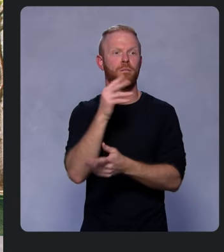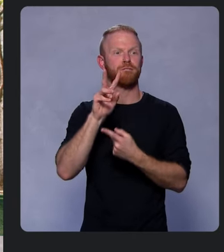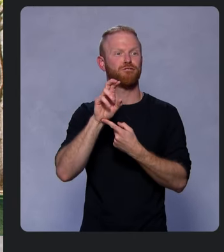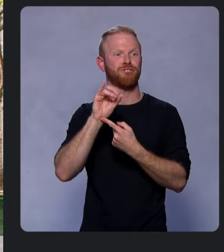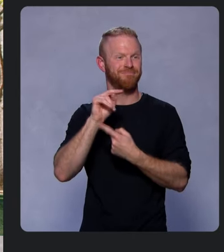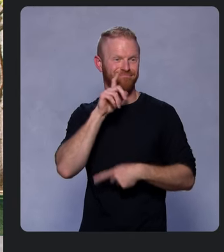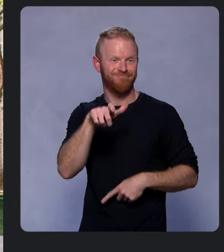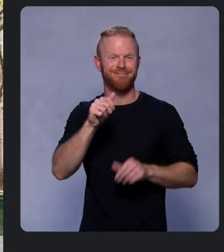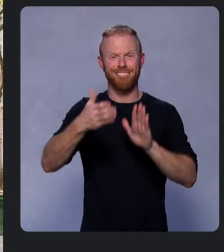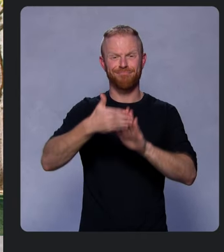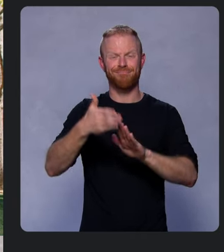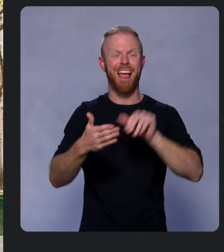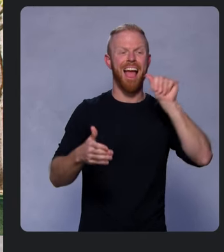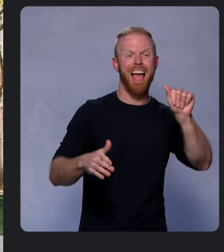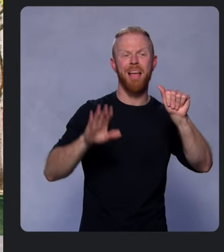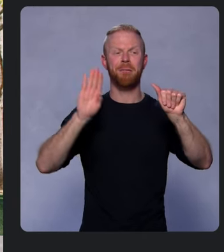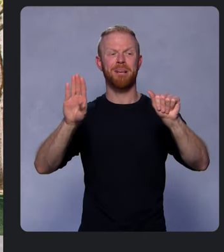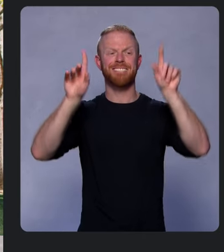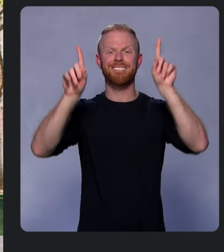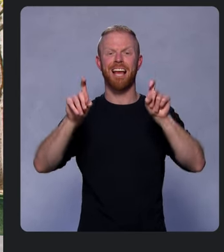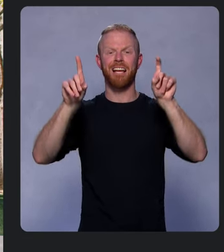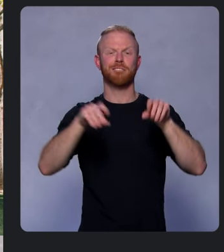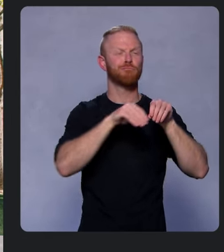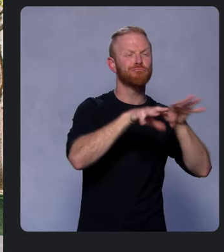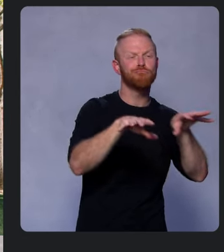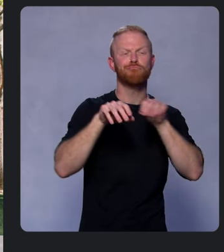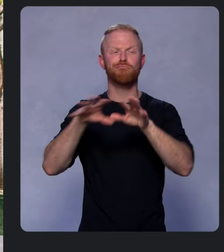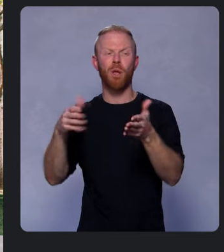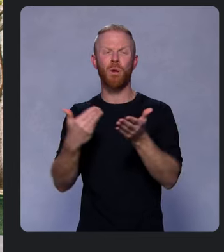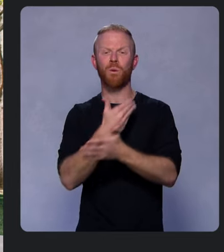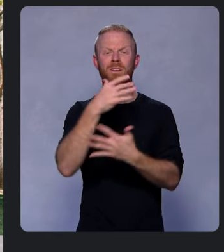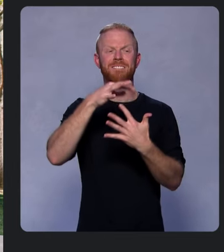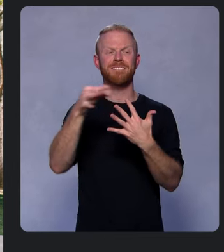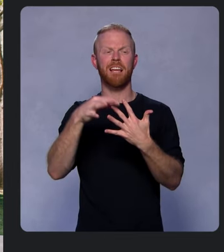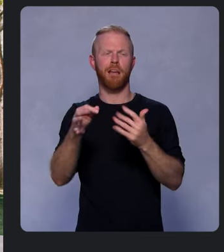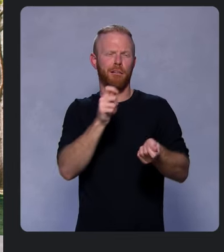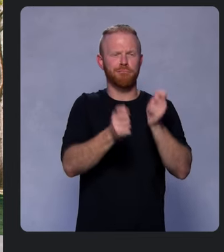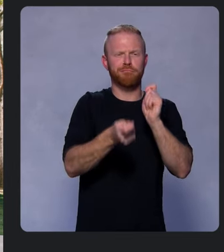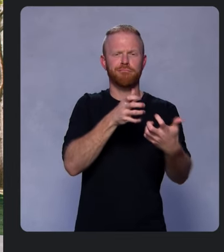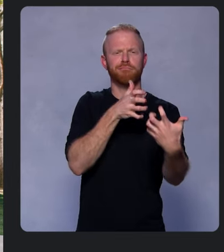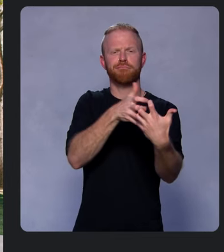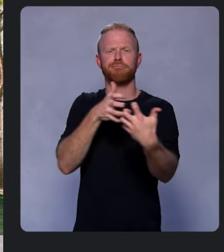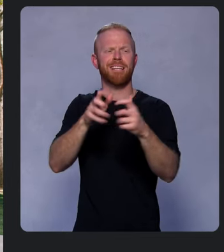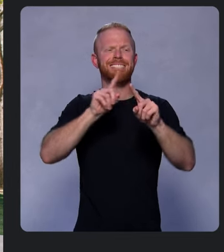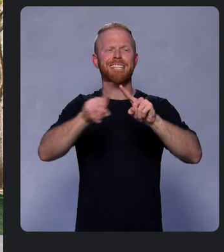roll out new features or push custom experiences to groups of users, all from the Firebase Console.